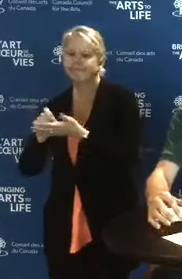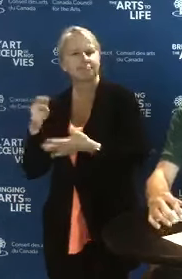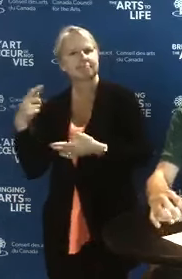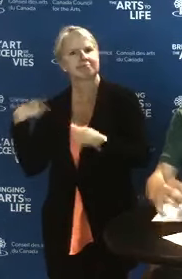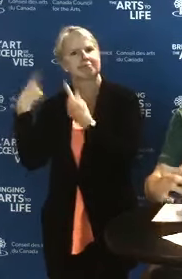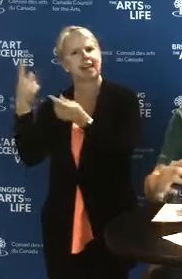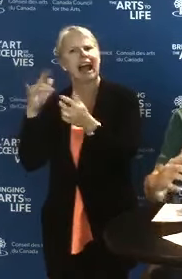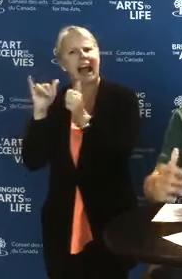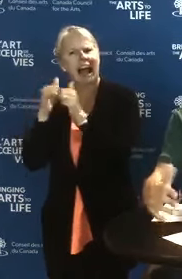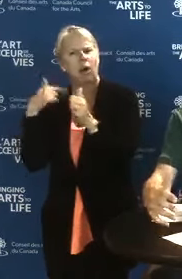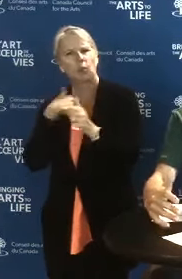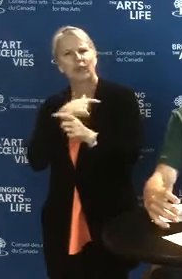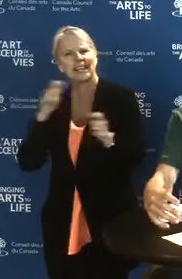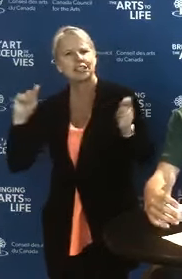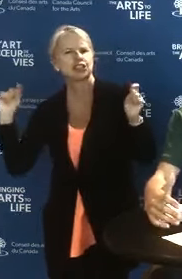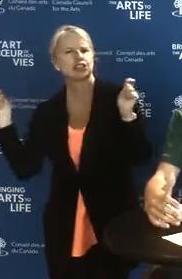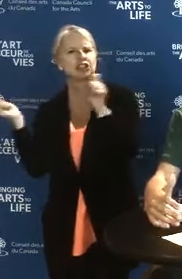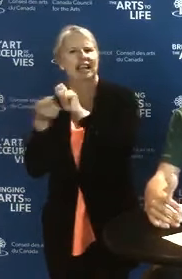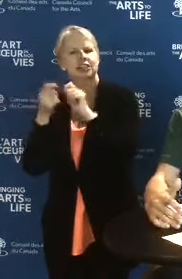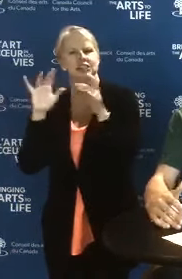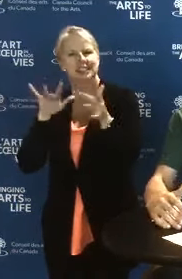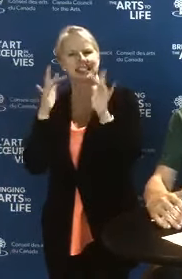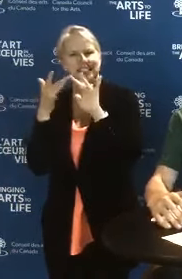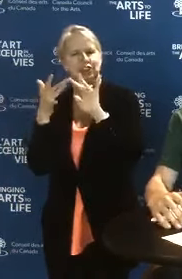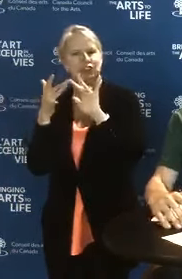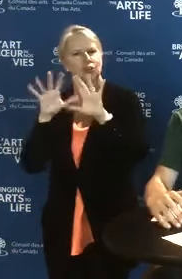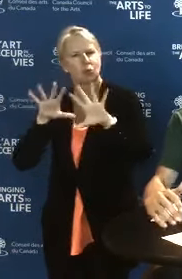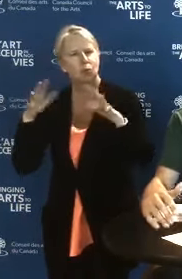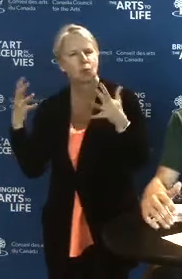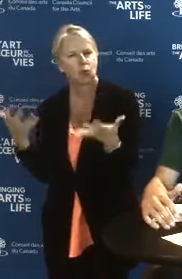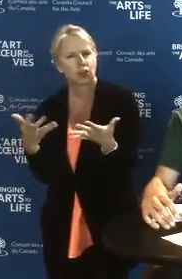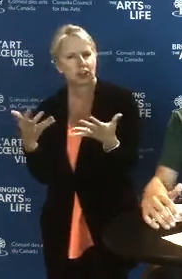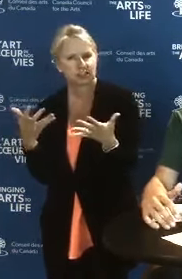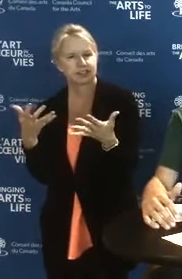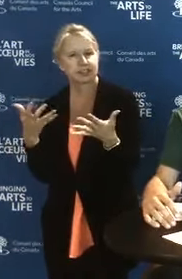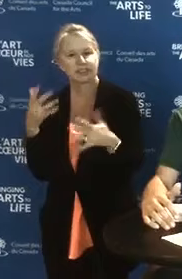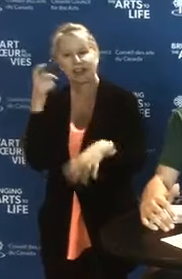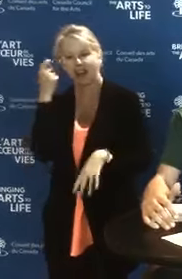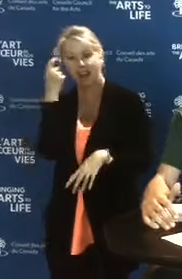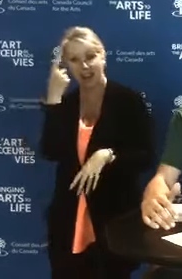Our analogue ways of working are not always aligned with the requirements